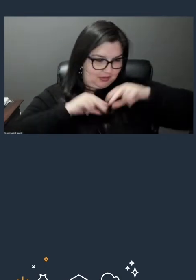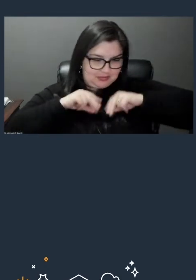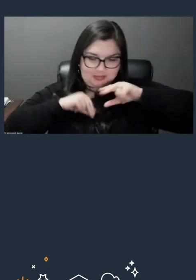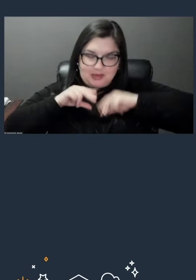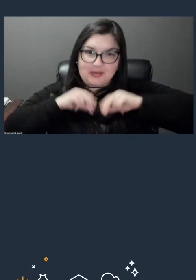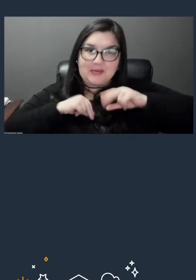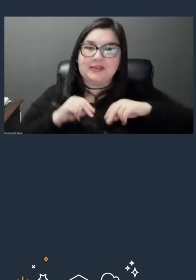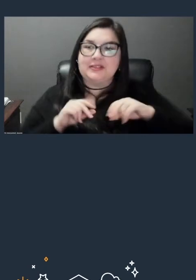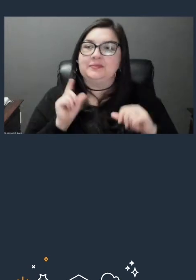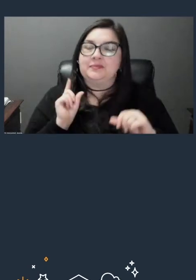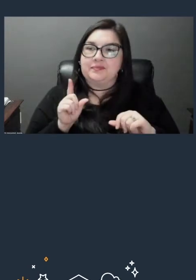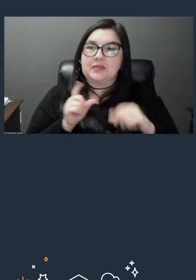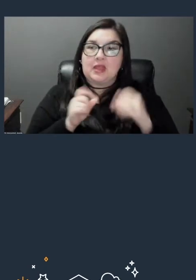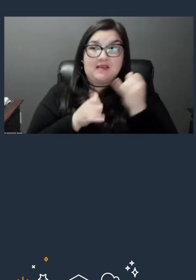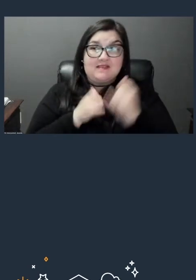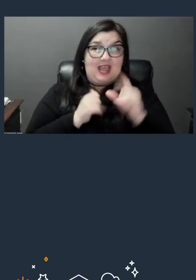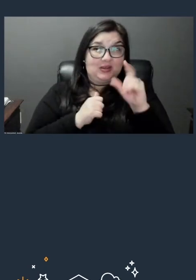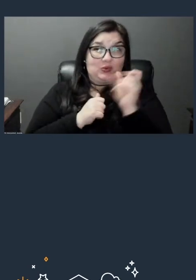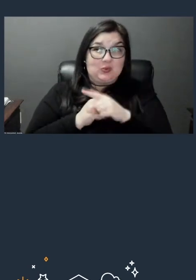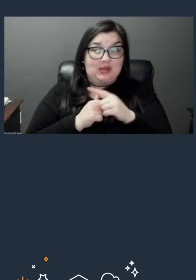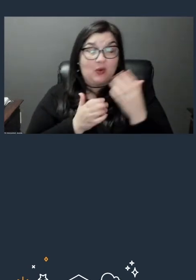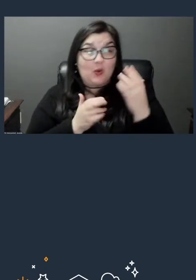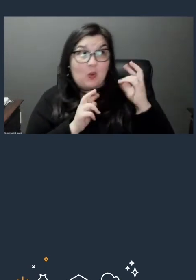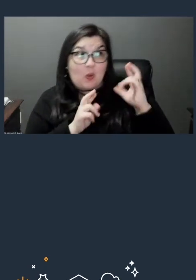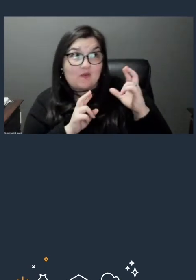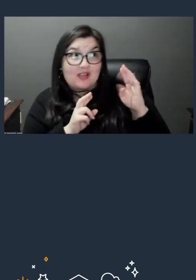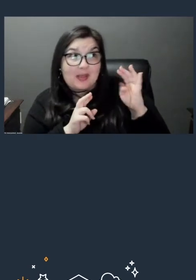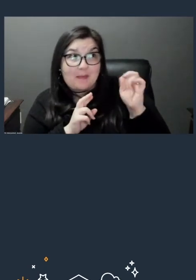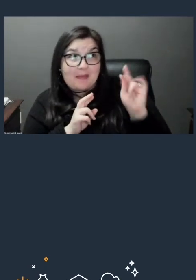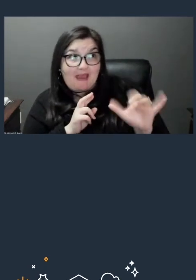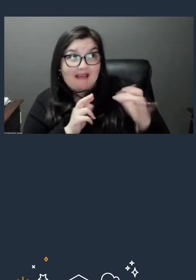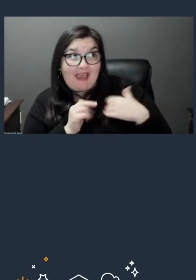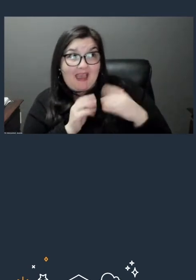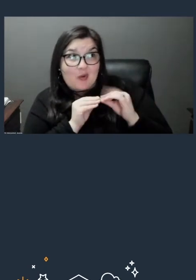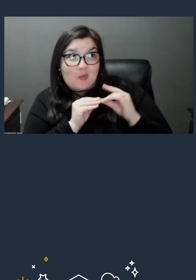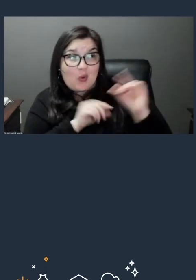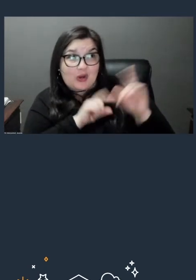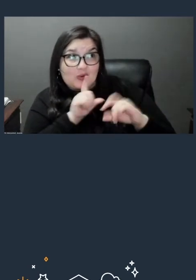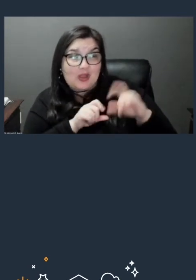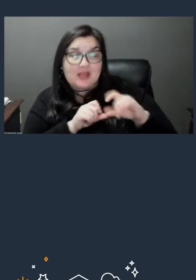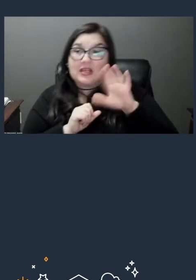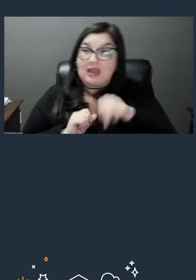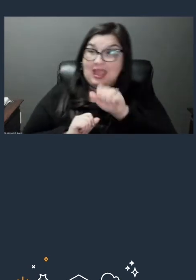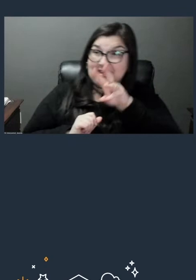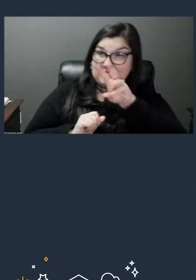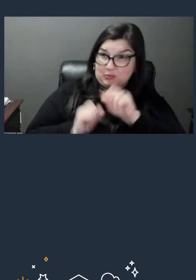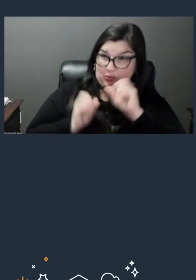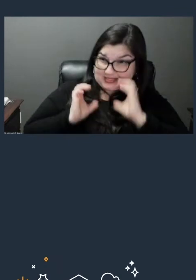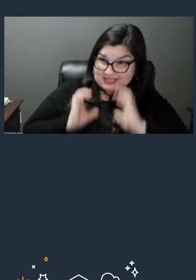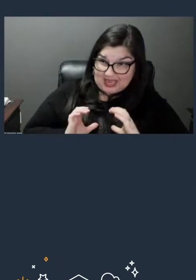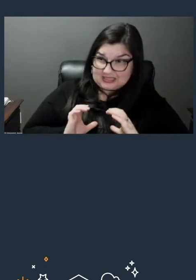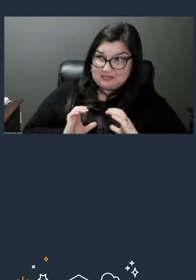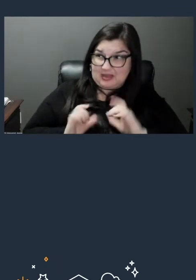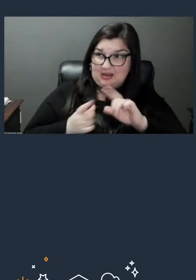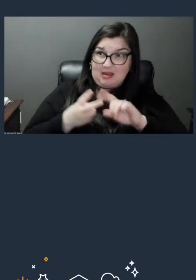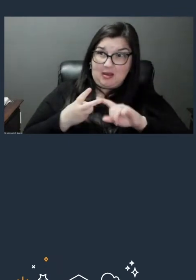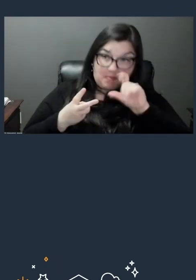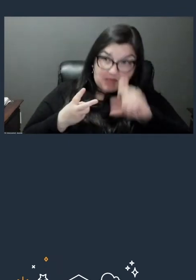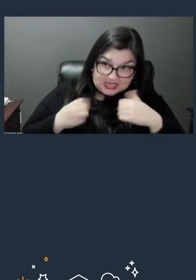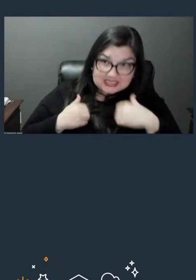hopefully Becky's got another question, pretty sure she has. So do I need to be an AWS customer or have an account to access Skill Builder and the learning badges?